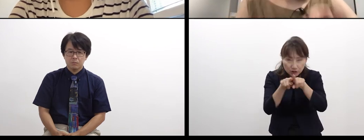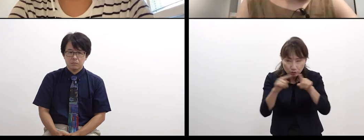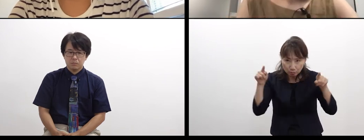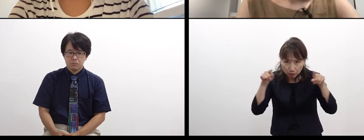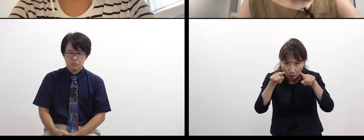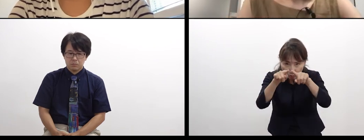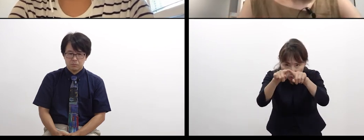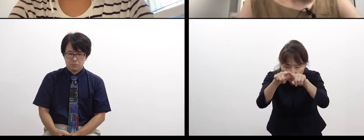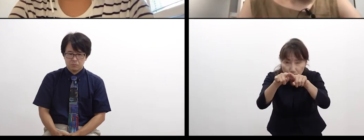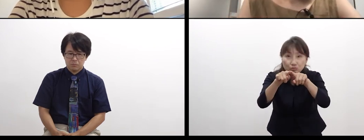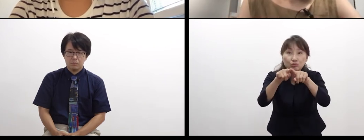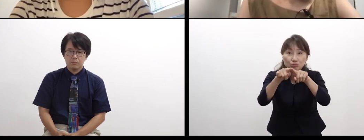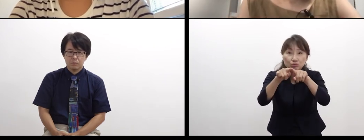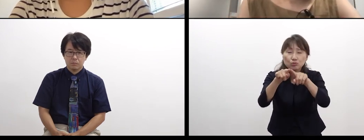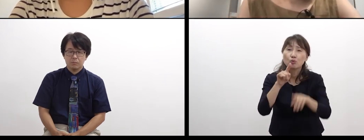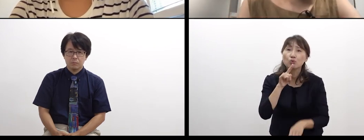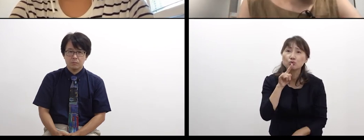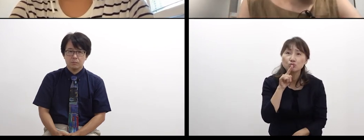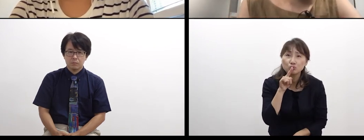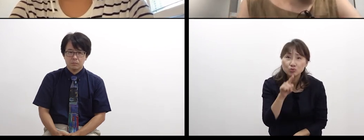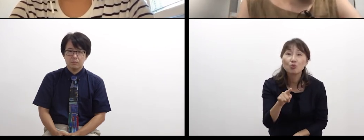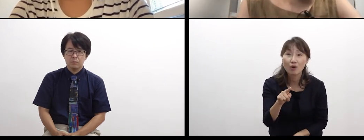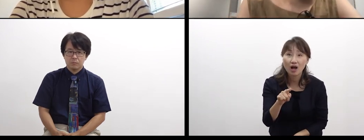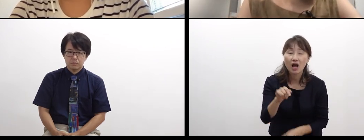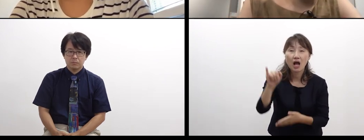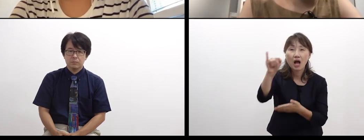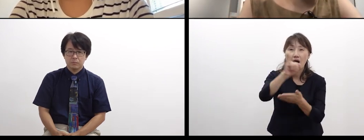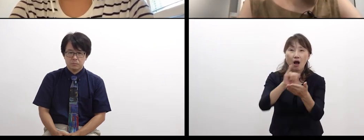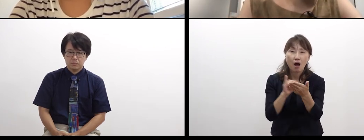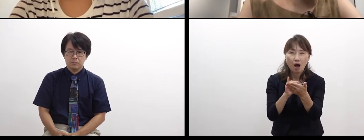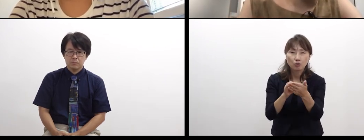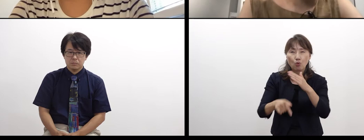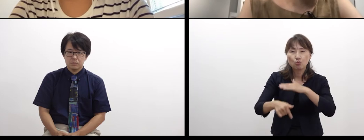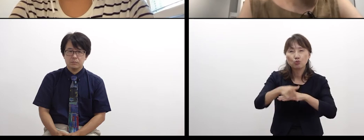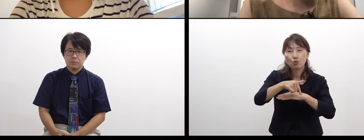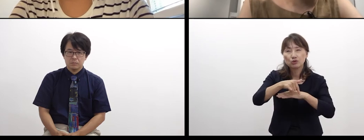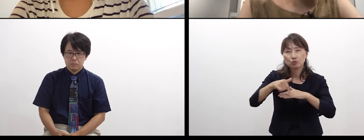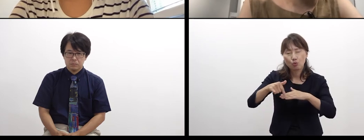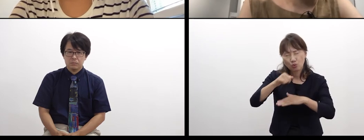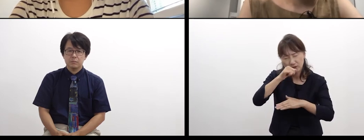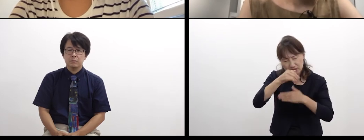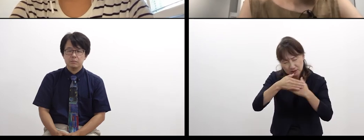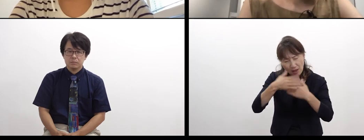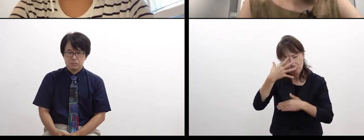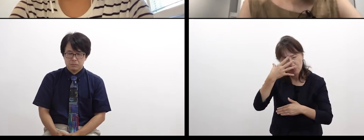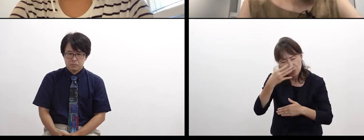That is what I think is a great point of art projects.